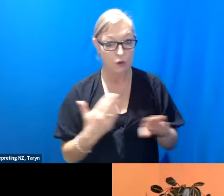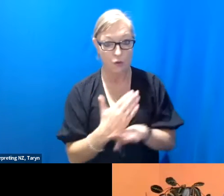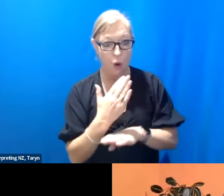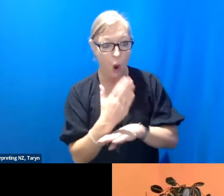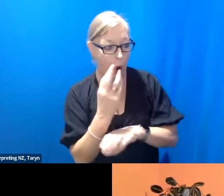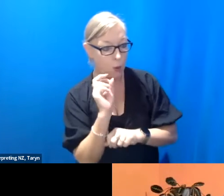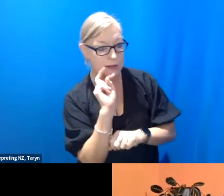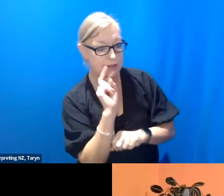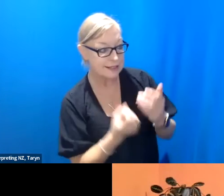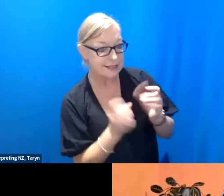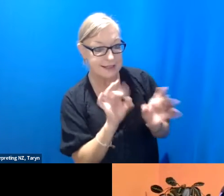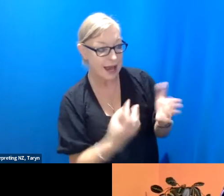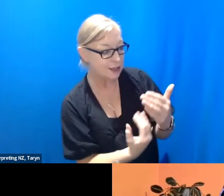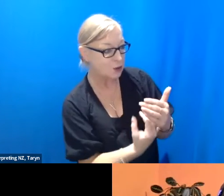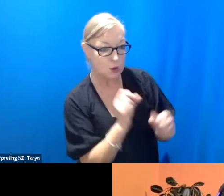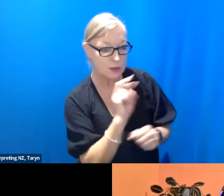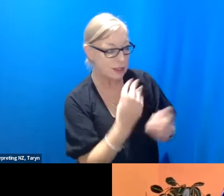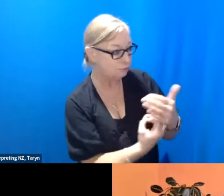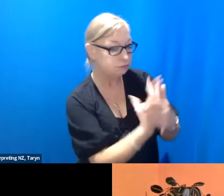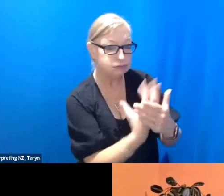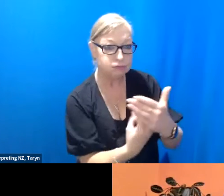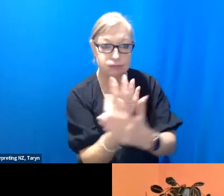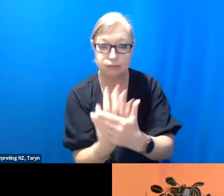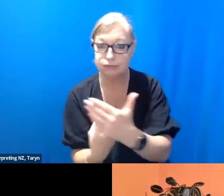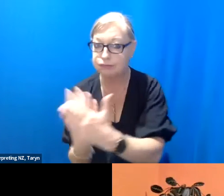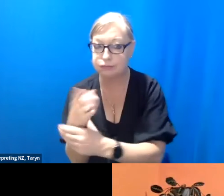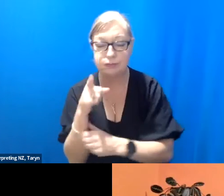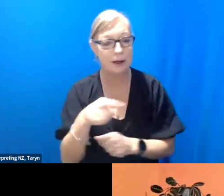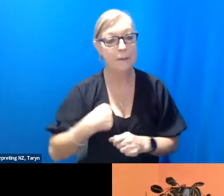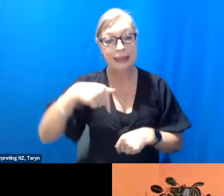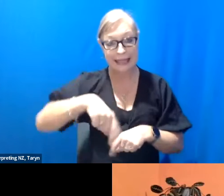there was a lot of - in the UK anyway- there was a lot of companies that were dominant,